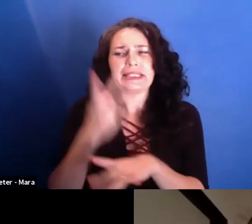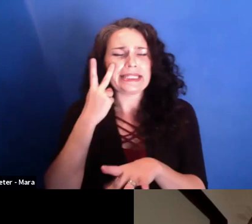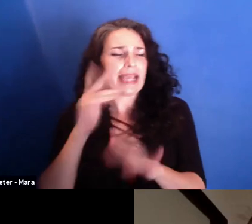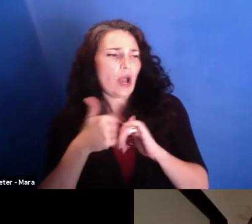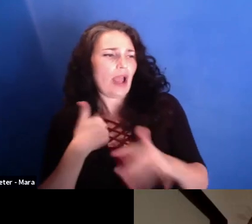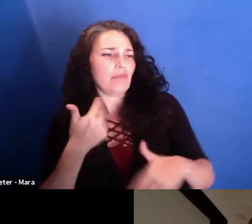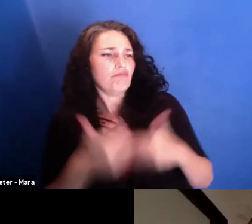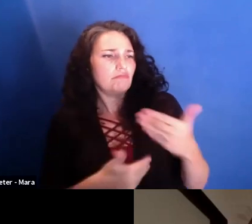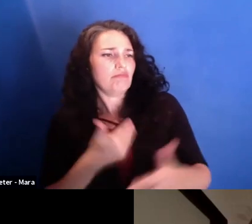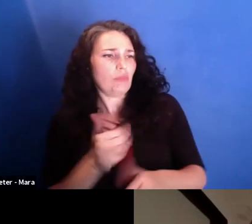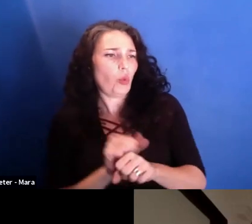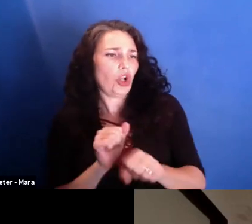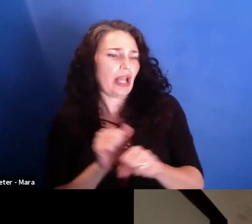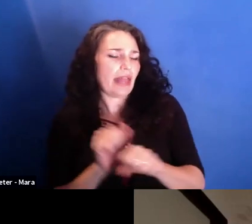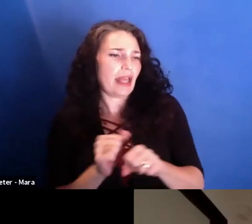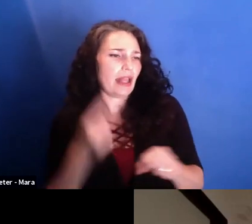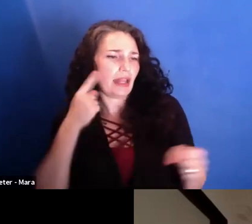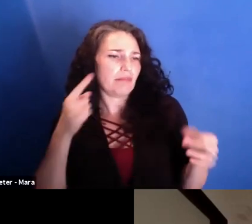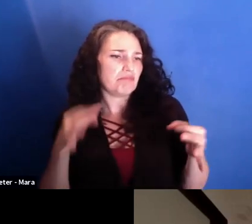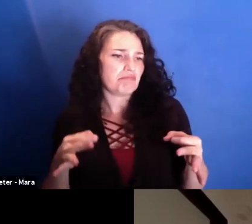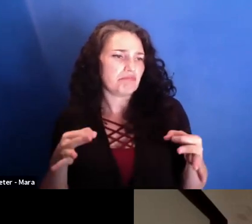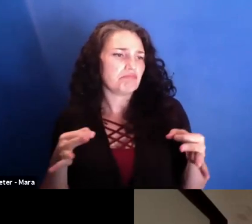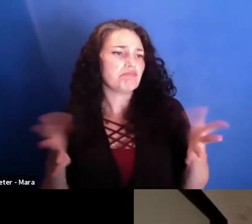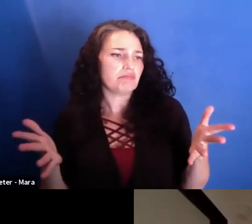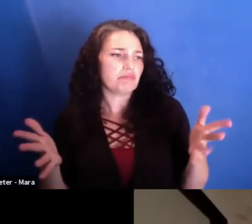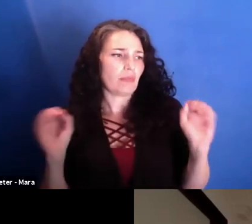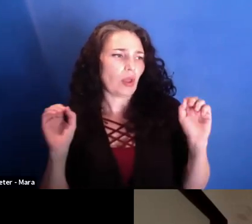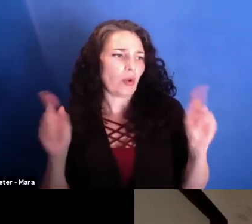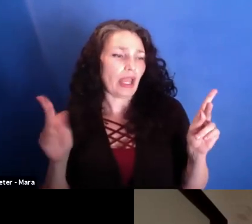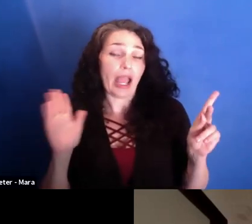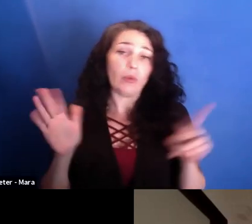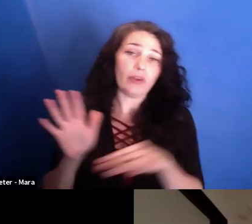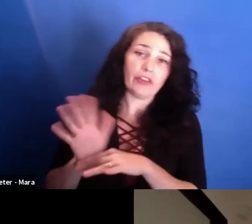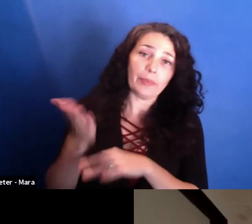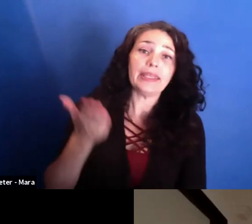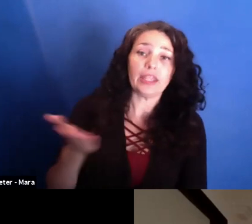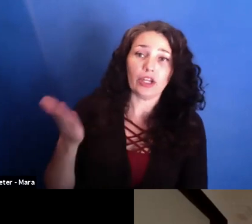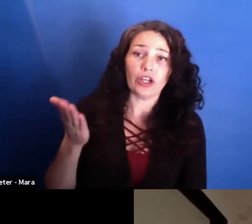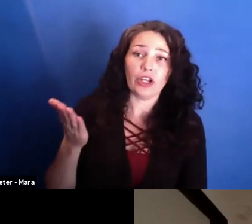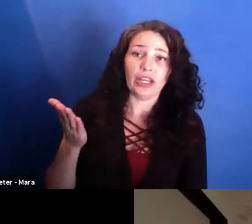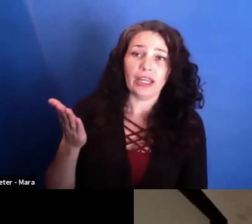And then the deal was, I'm going to film here in this highly corrupt ministry.